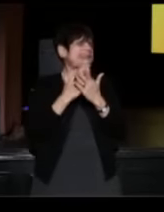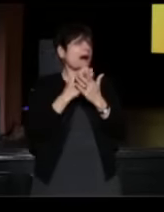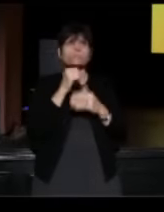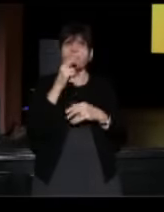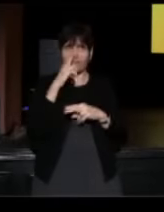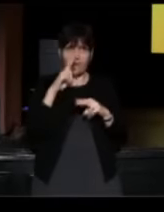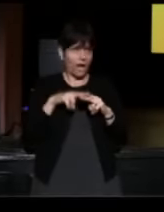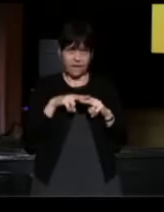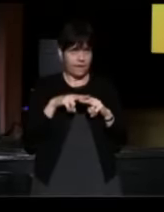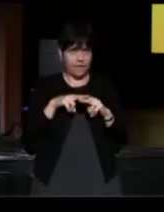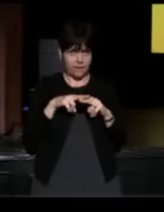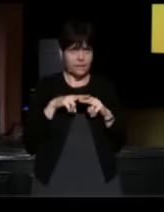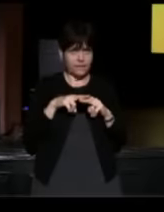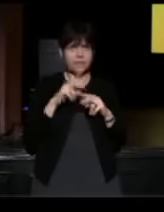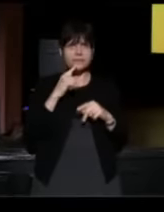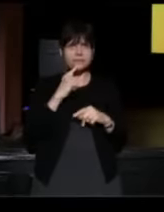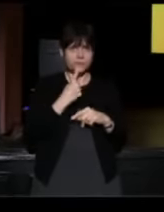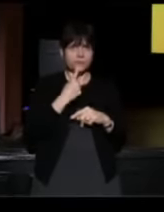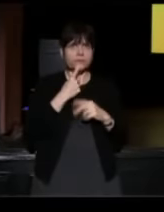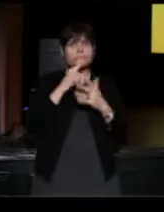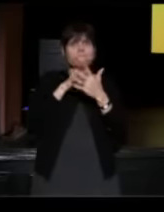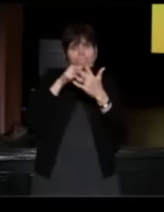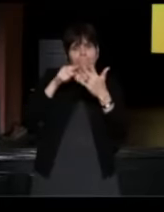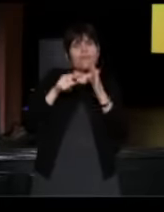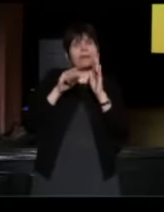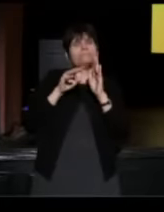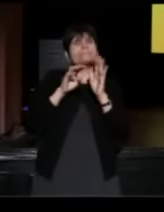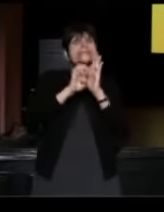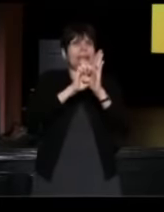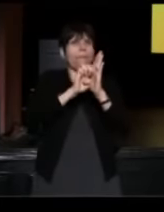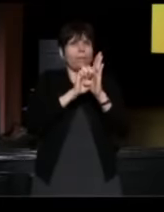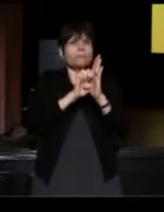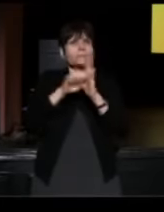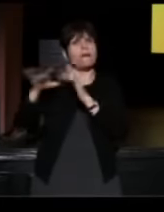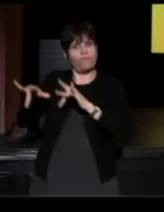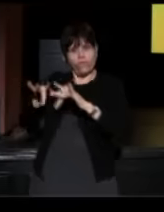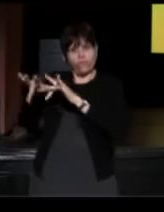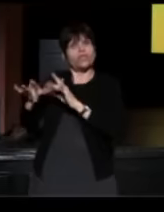and then we can ask-- do some questions afterwards,